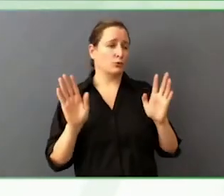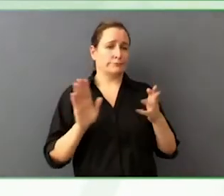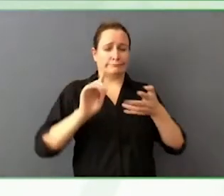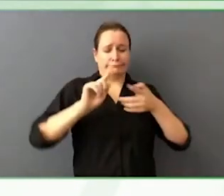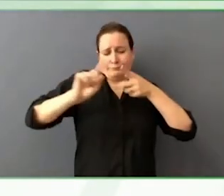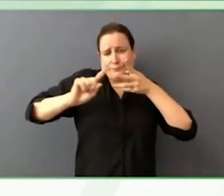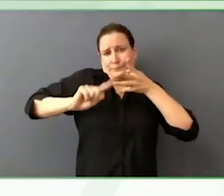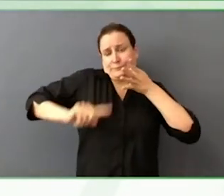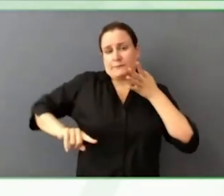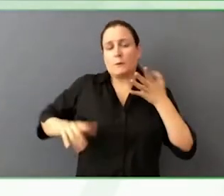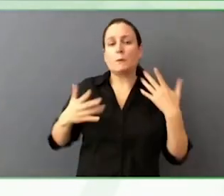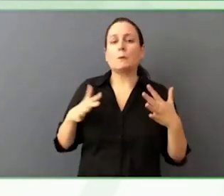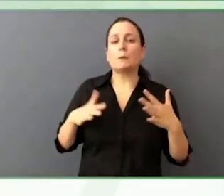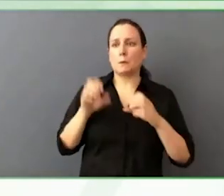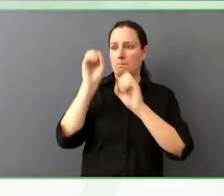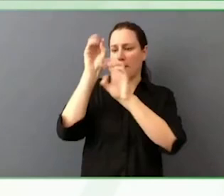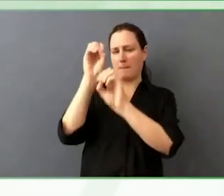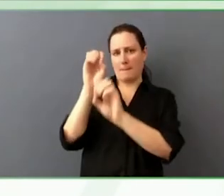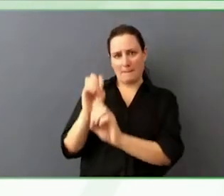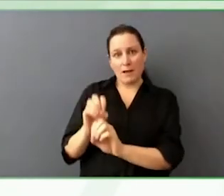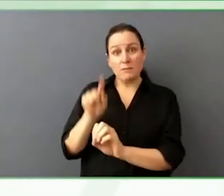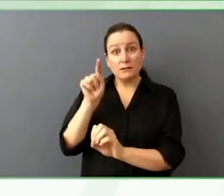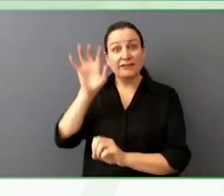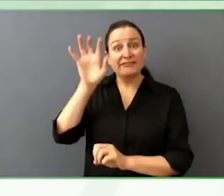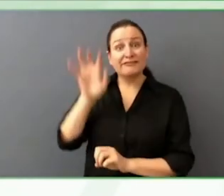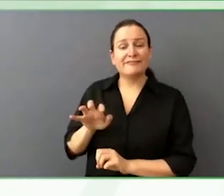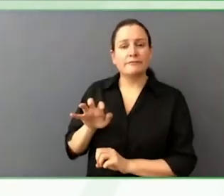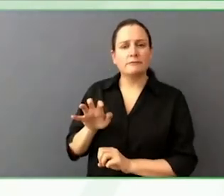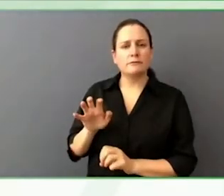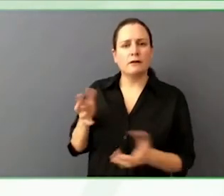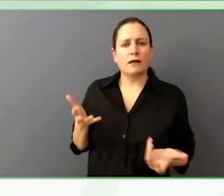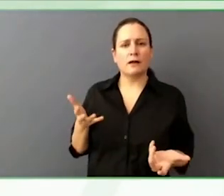exposed to captions, videos and stuff like that.